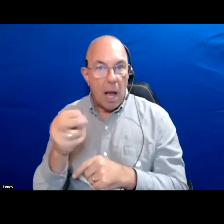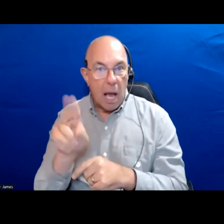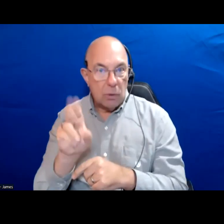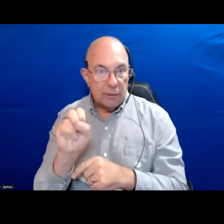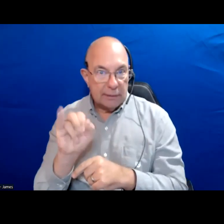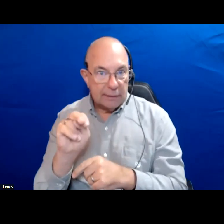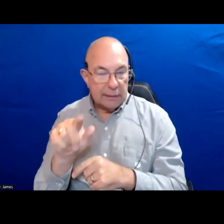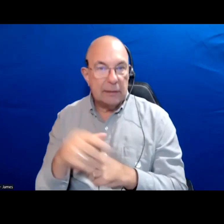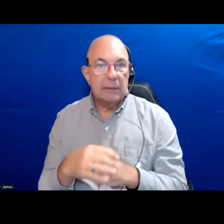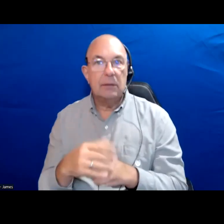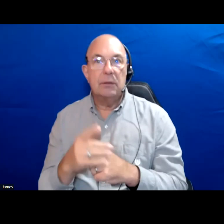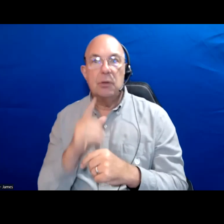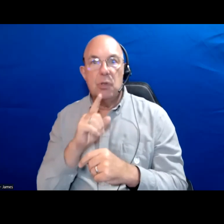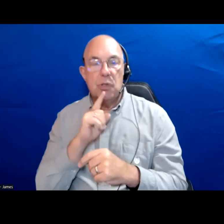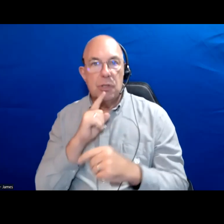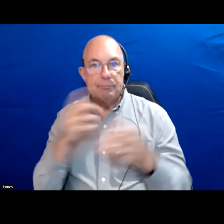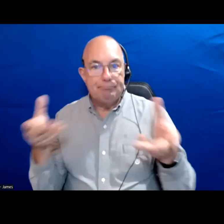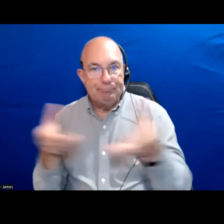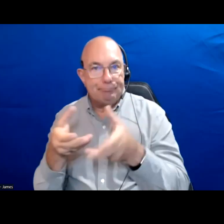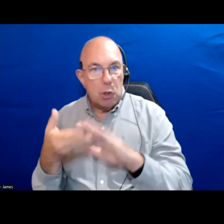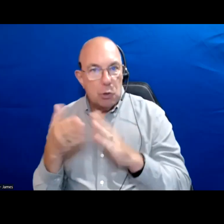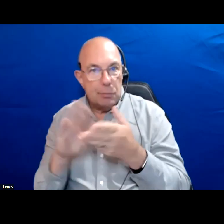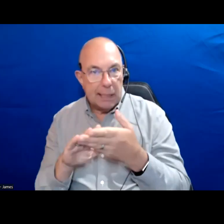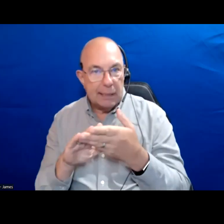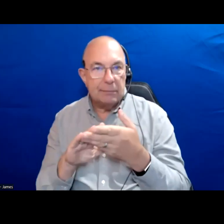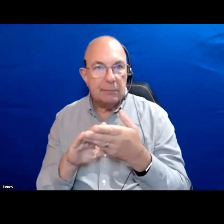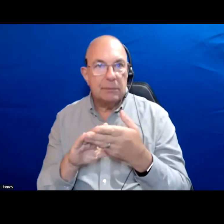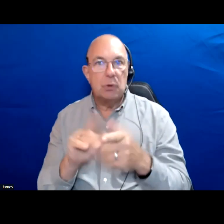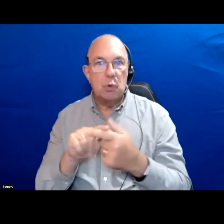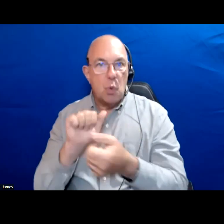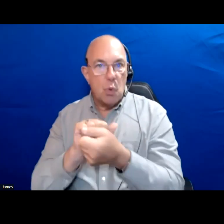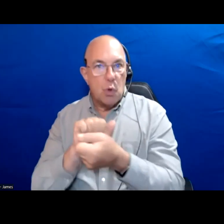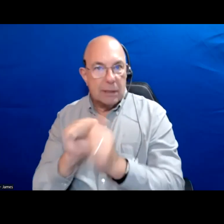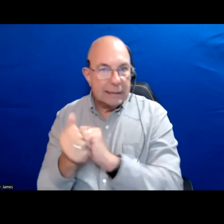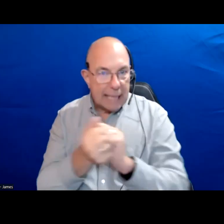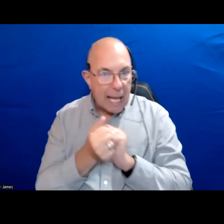Around really bringing community back into working together, building together, goes